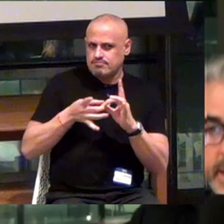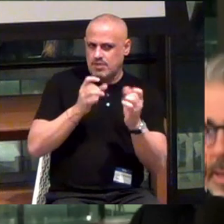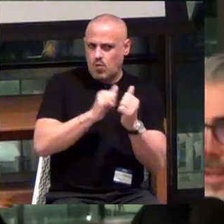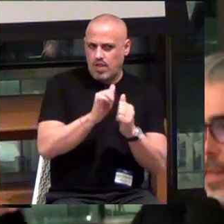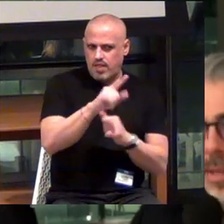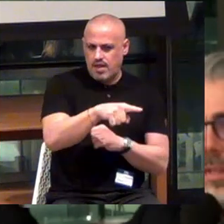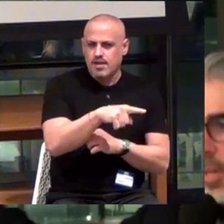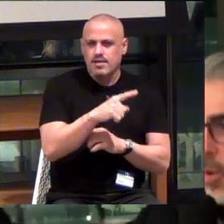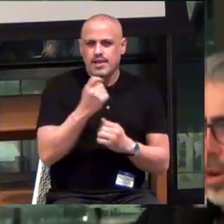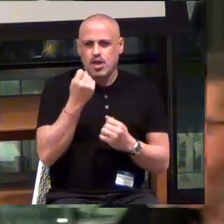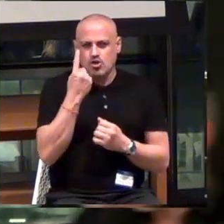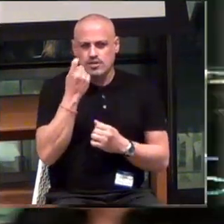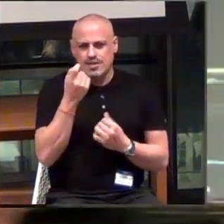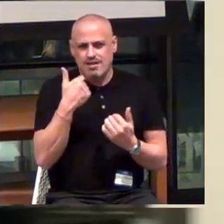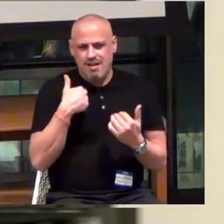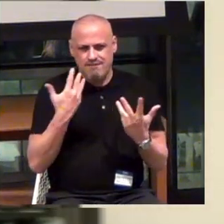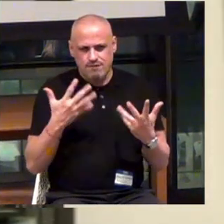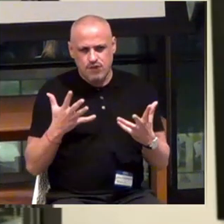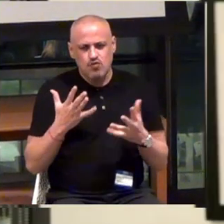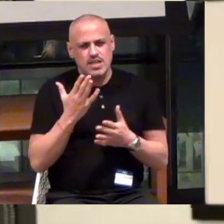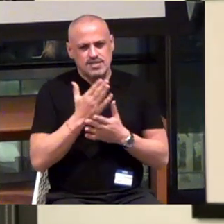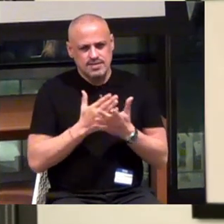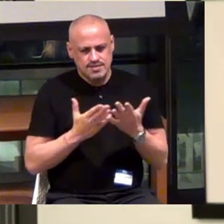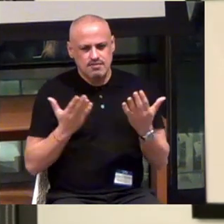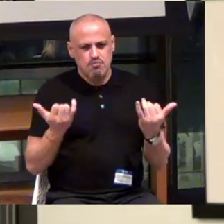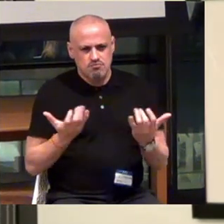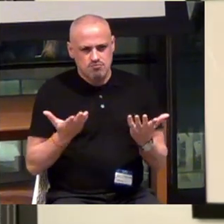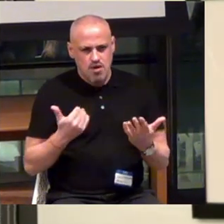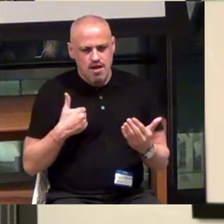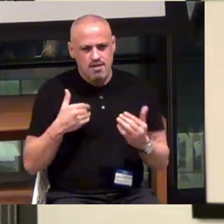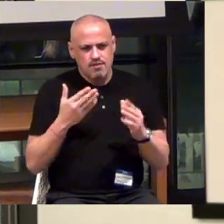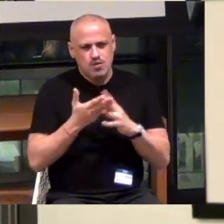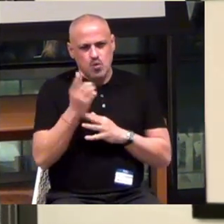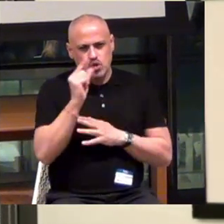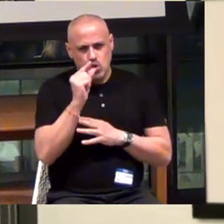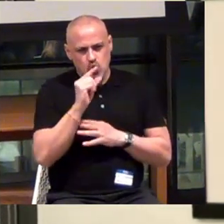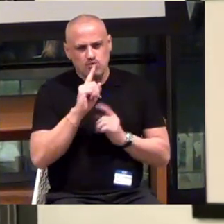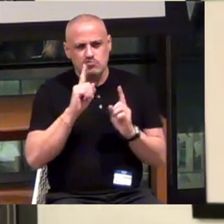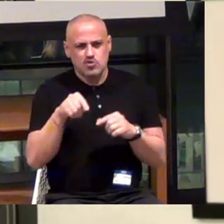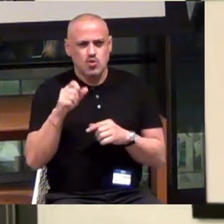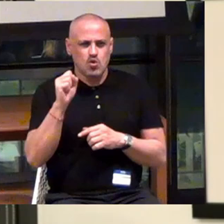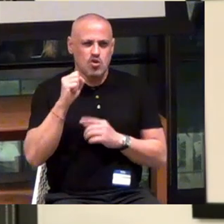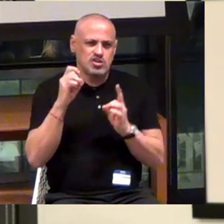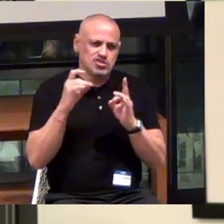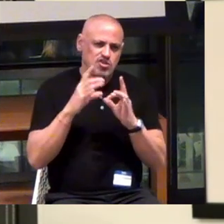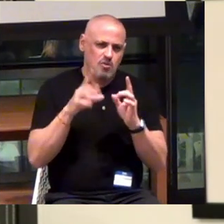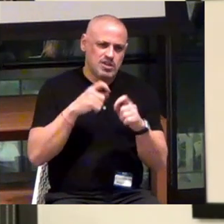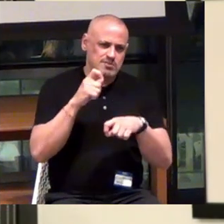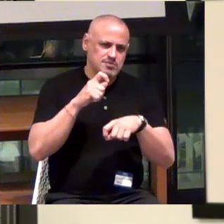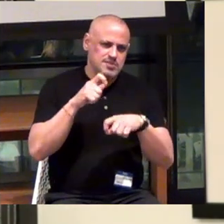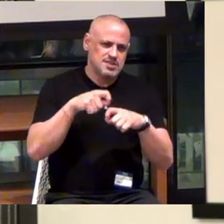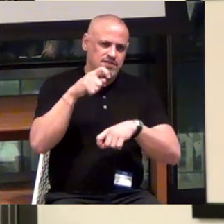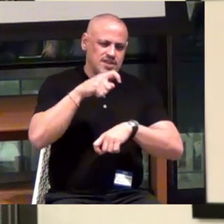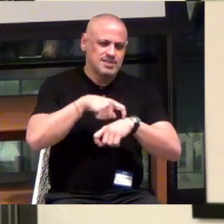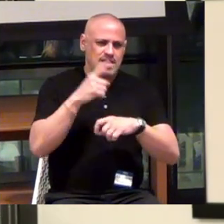Understanding -- some of this already exists through Google. Right? It knows you go to Starbucks at a particular time of day and gives you directions there.